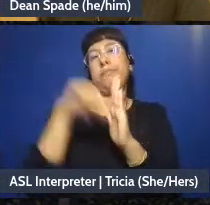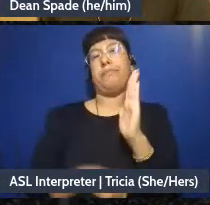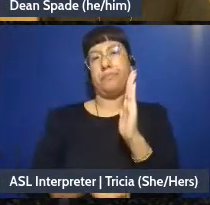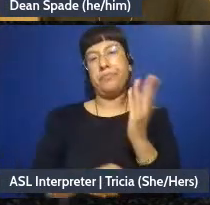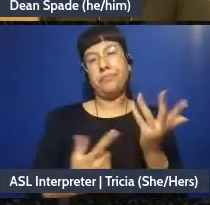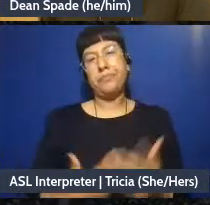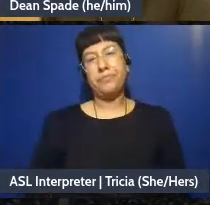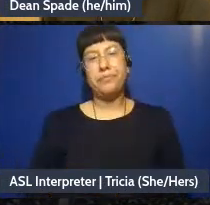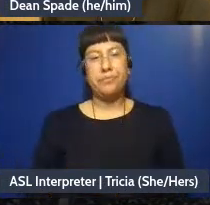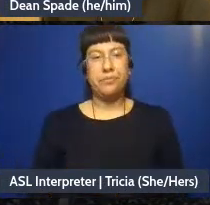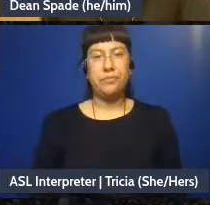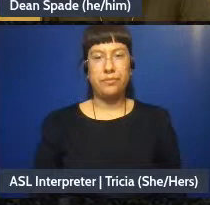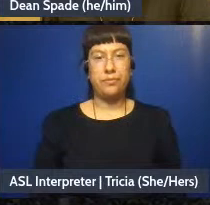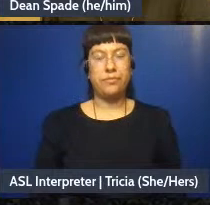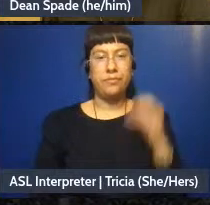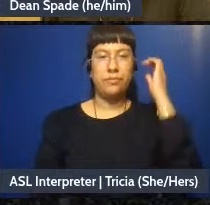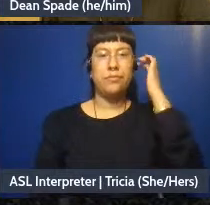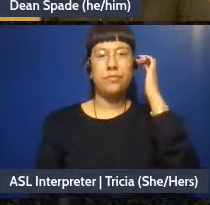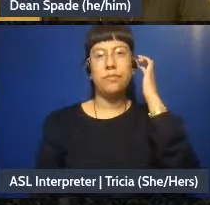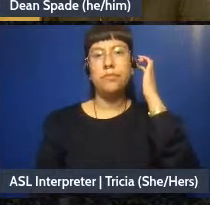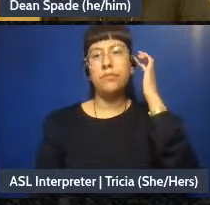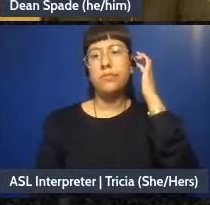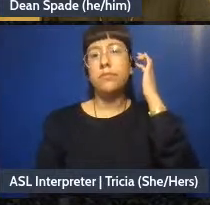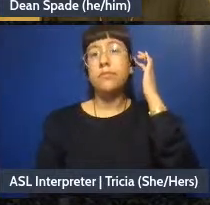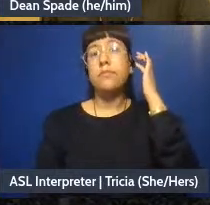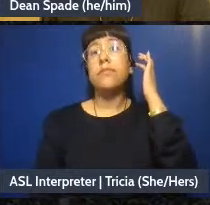So it's really helpful when groups get to make big plans that are clear,